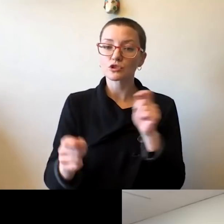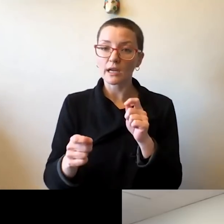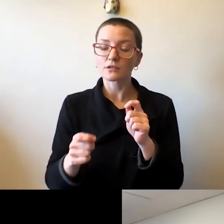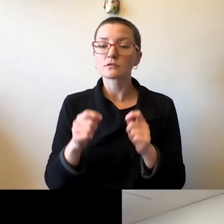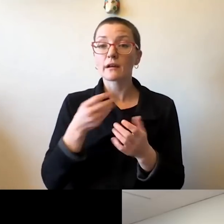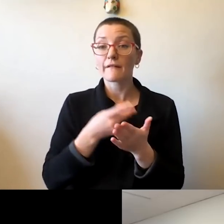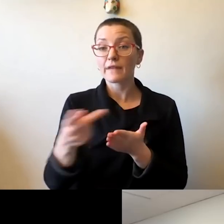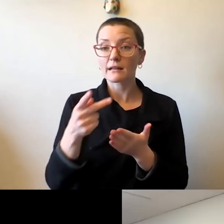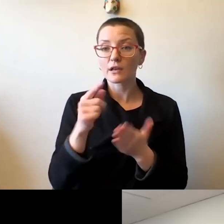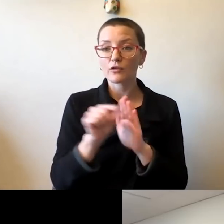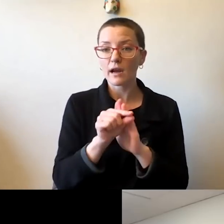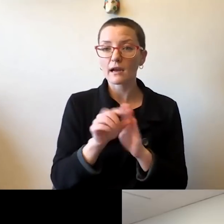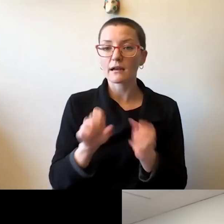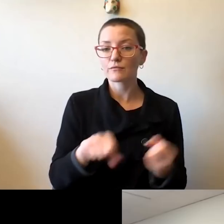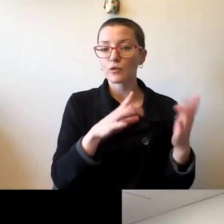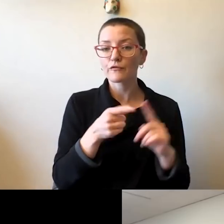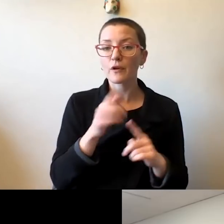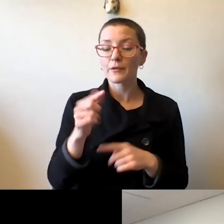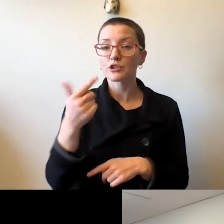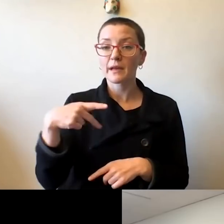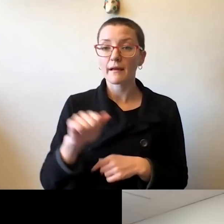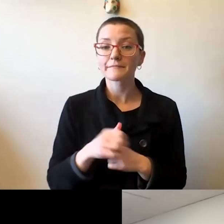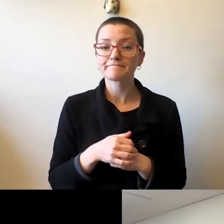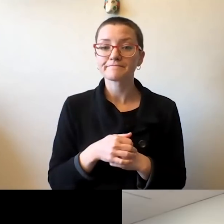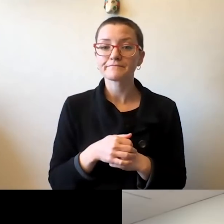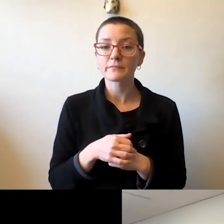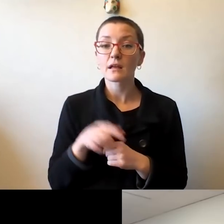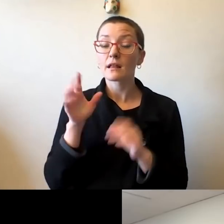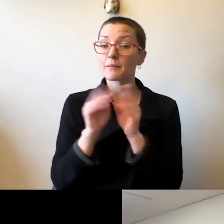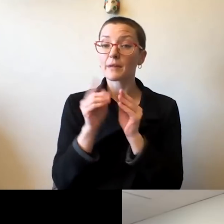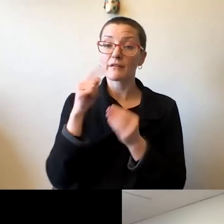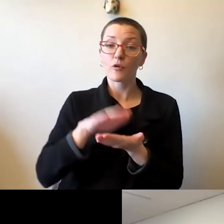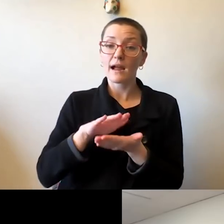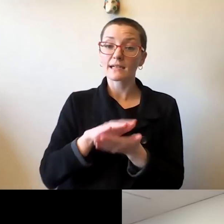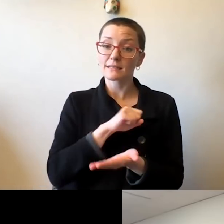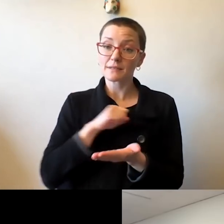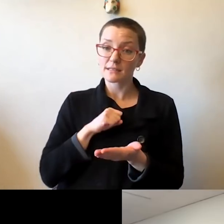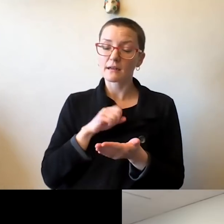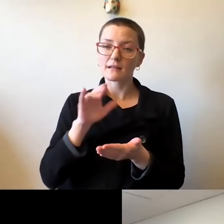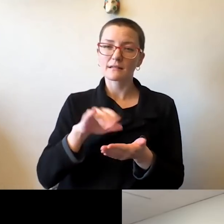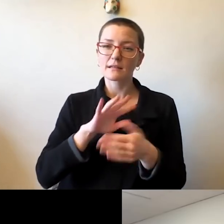A meeting of the Academic Senate is scheduled for tomorrow, Friday, and we hope to announce their decision soon.